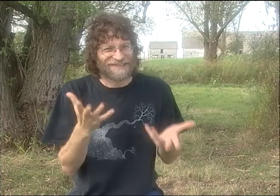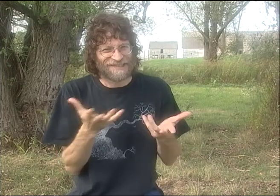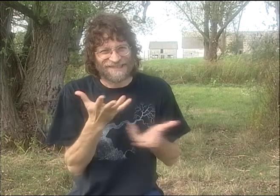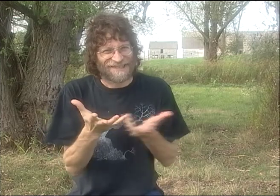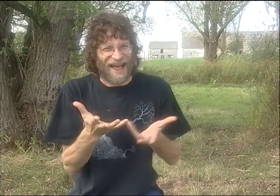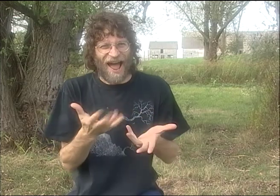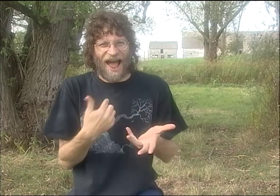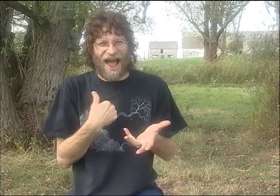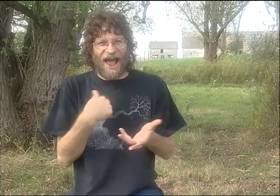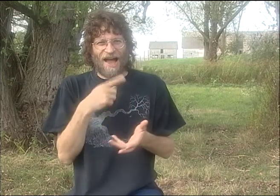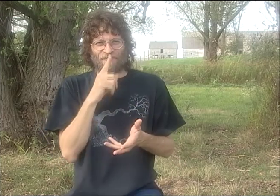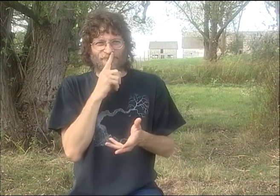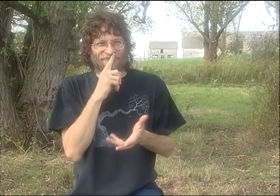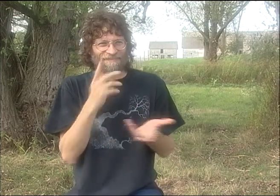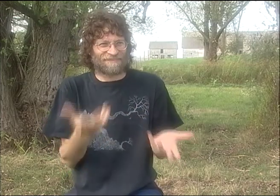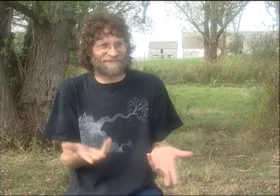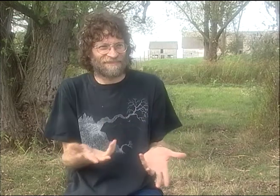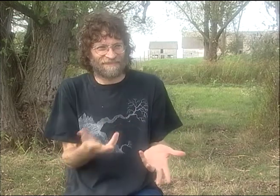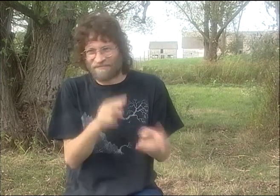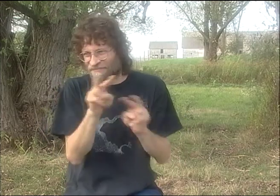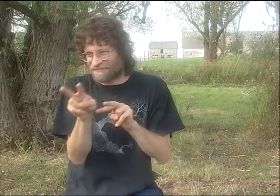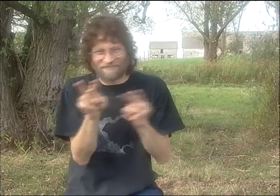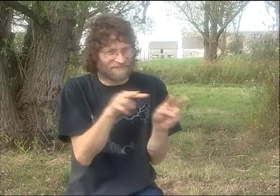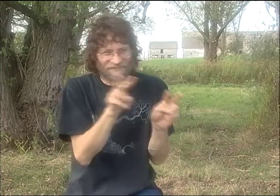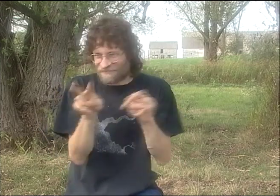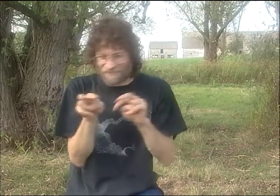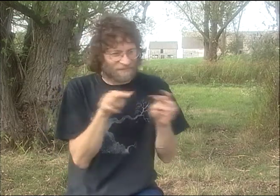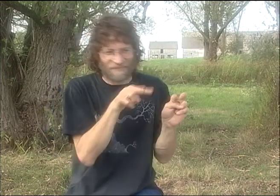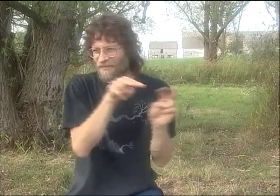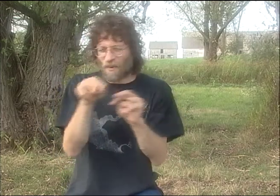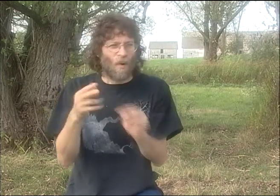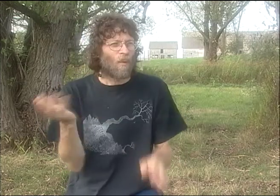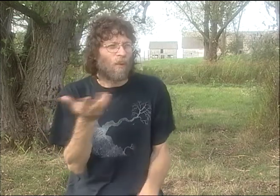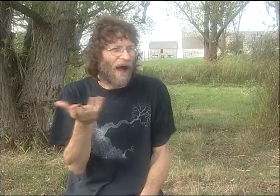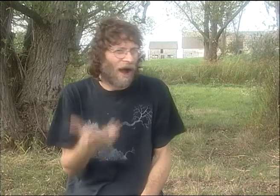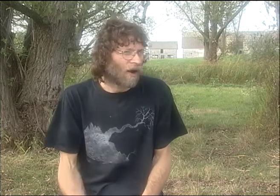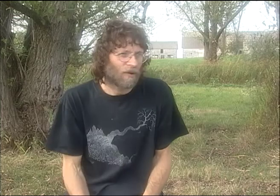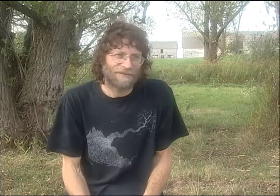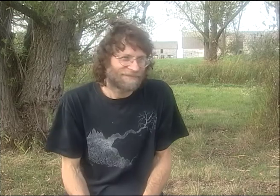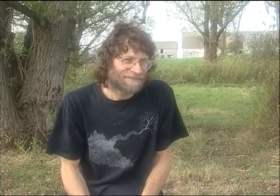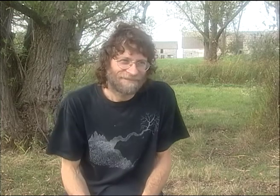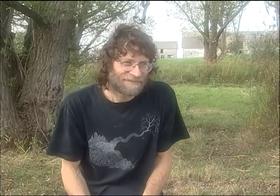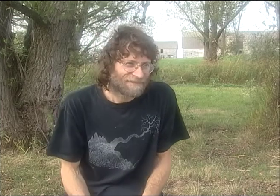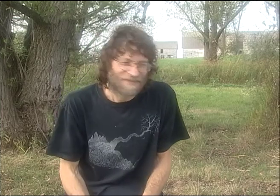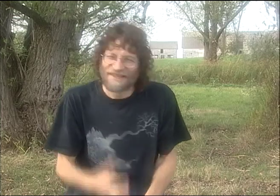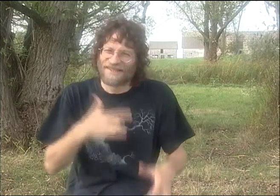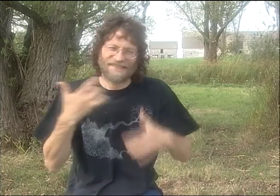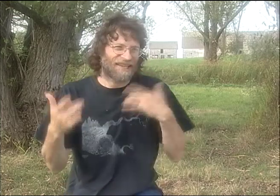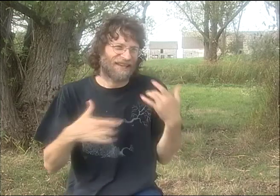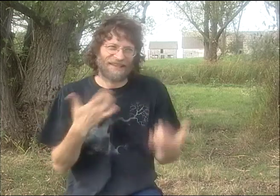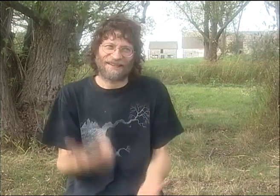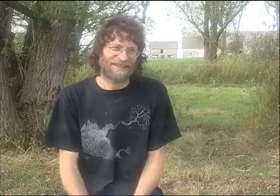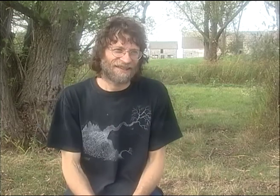THEY'RE SO WELL-KNOWN. PETER AND DEBBIE, ALL THESE LUMINARIES. AND I JUST FELT LIKE I SHOULD KEEP MY MOUTH SHUT. SO SOMETIMES I'D JUST WOULD LOOK BACK AND FORTH